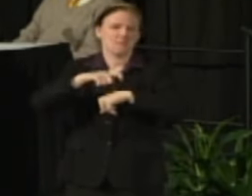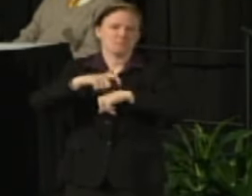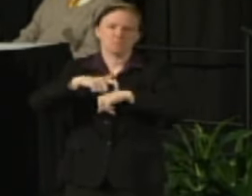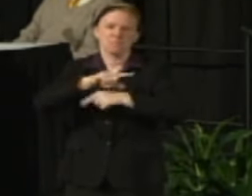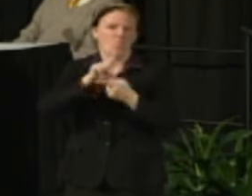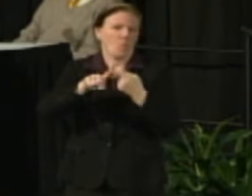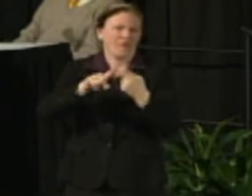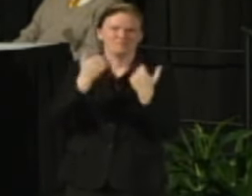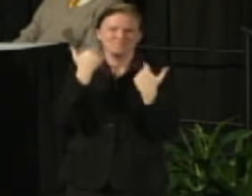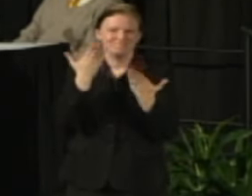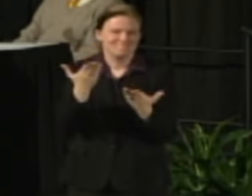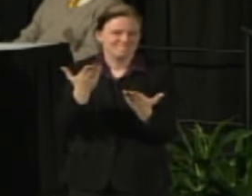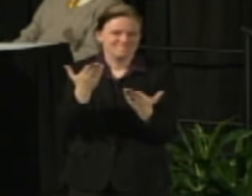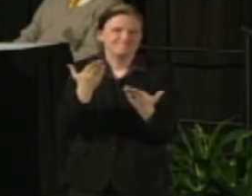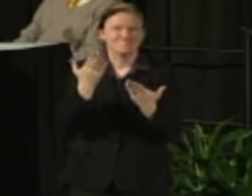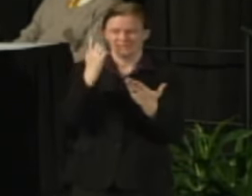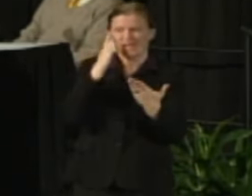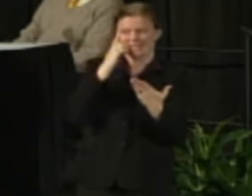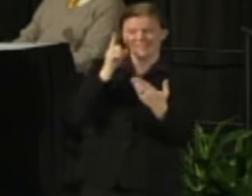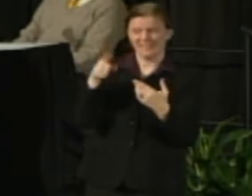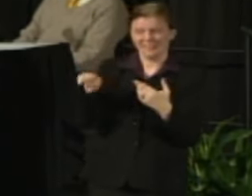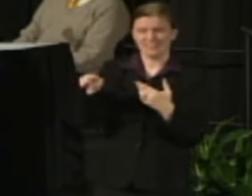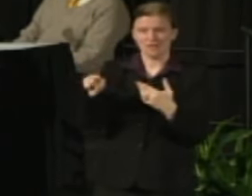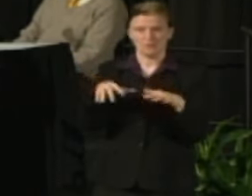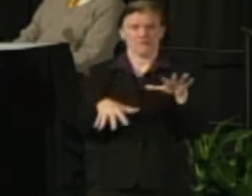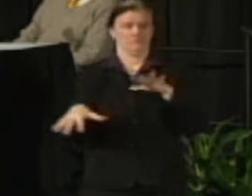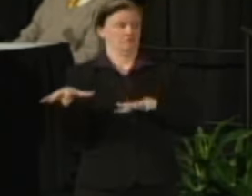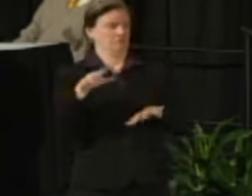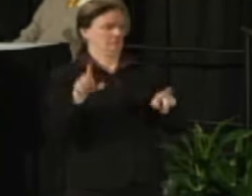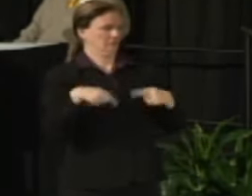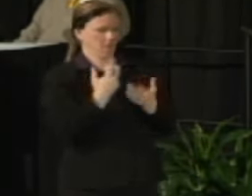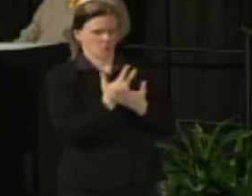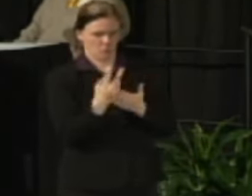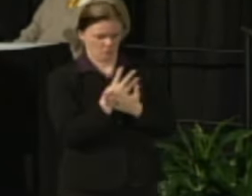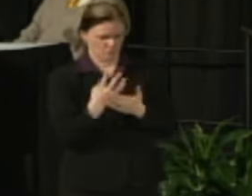I think like all of us they have been spending last several weeks just trying to absorb all